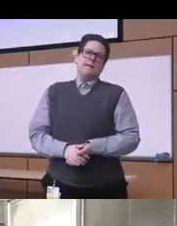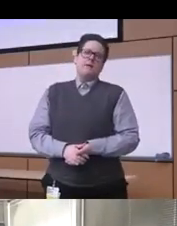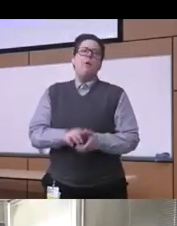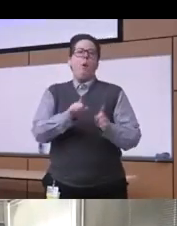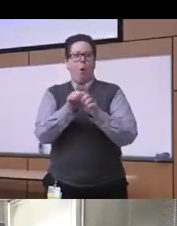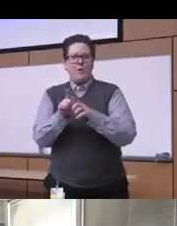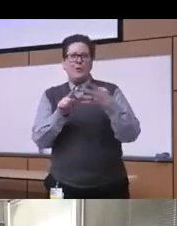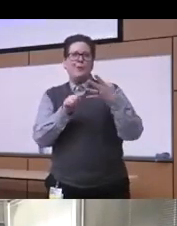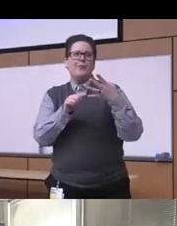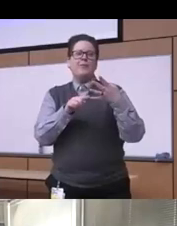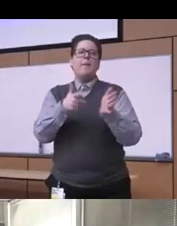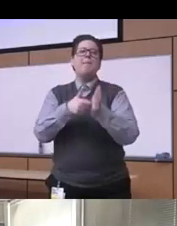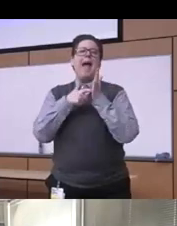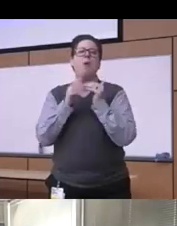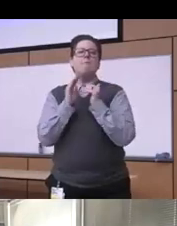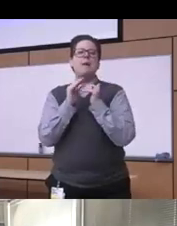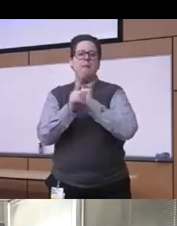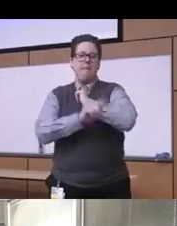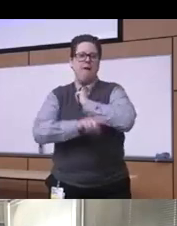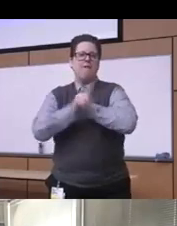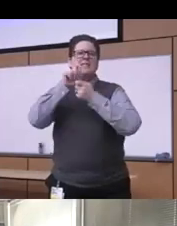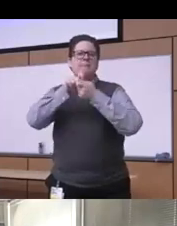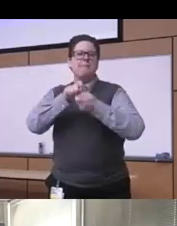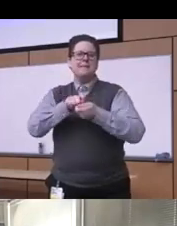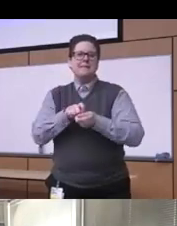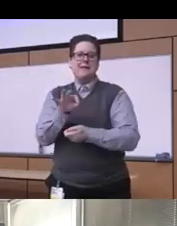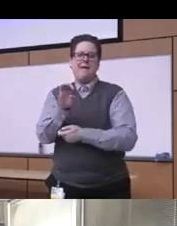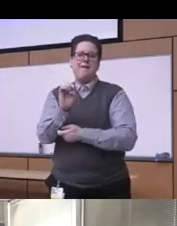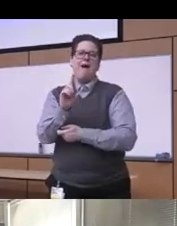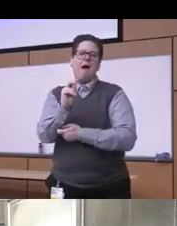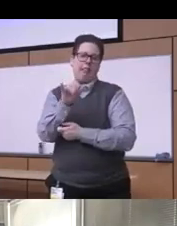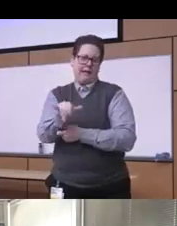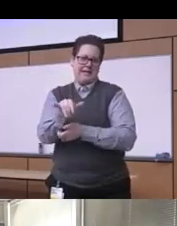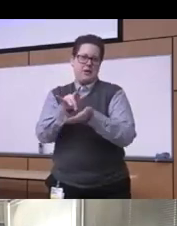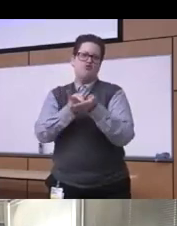mandatory minimum penalty for certain federal drug trafficking offenses which obviously what would